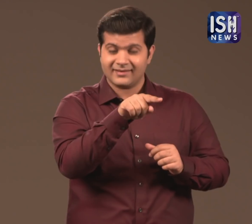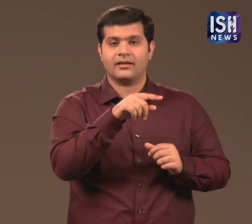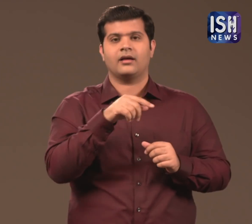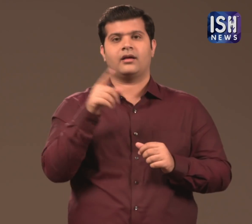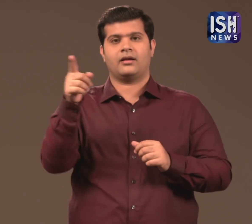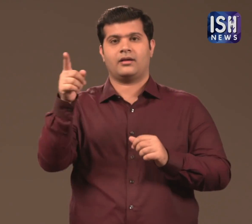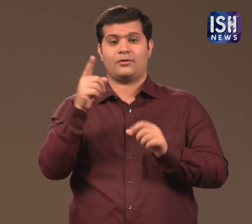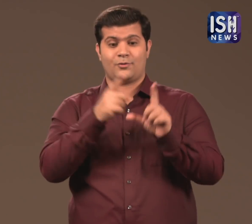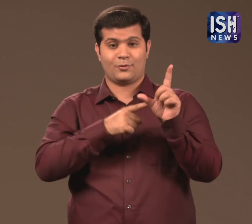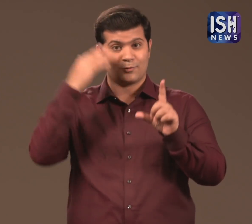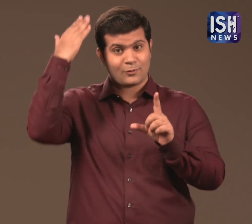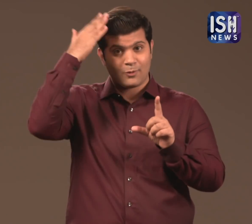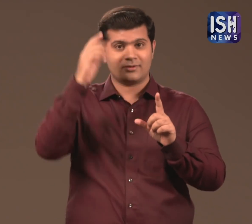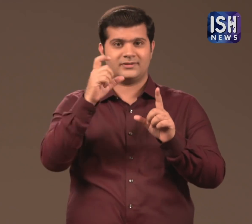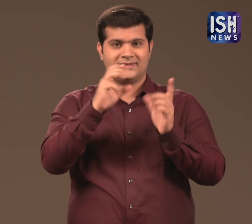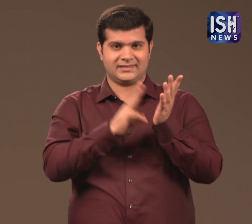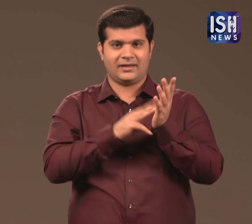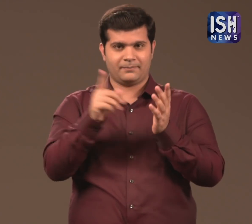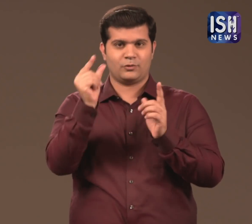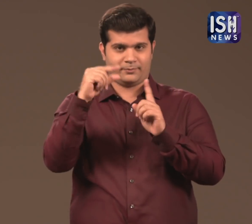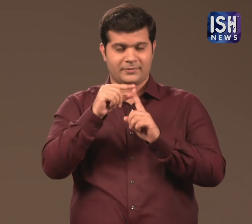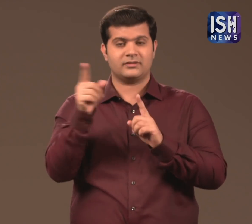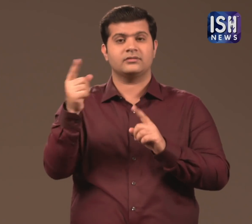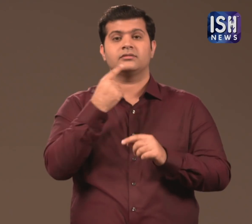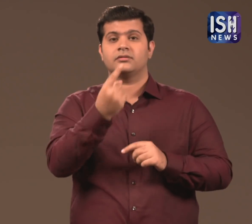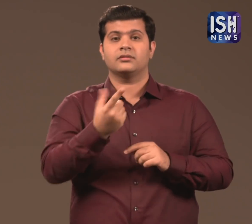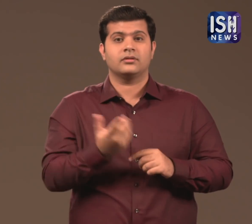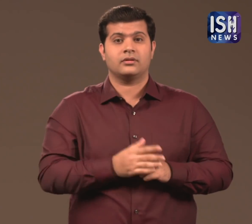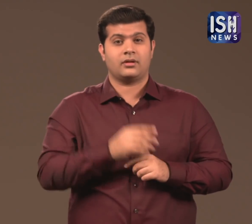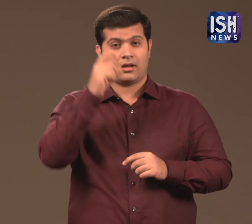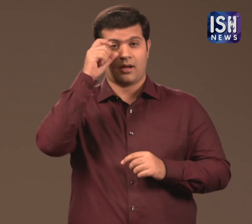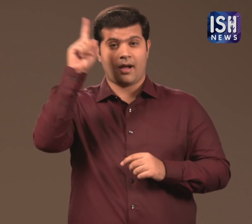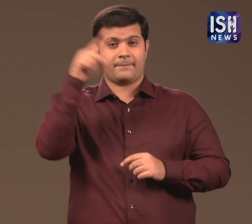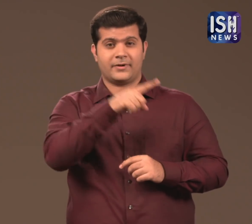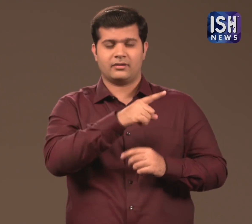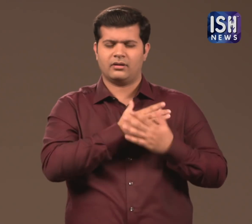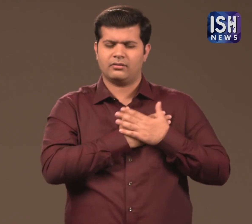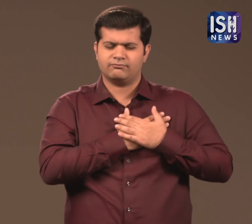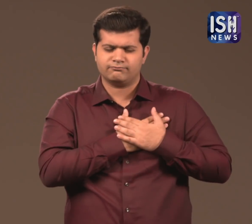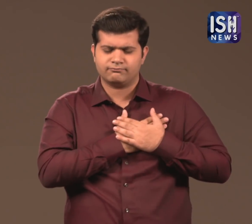Uttar Pradesh Chief Minister Yogi Adityanath paid his tribute to Ambedkar.